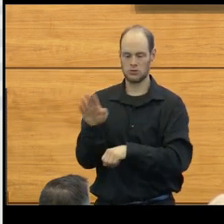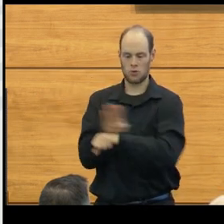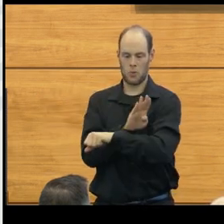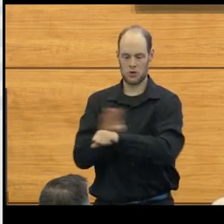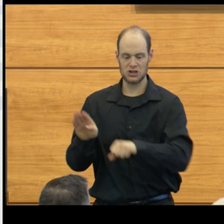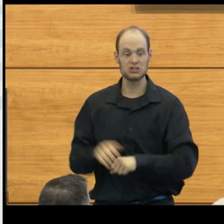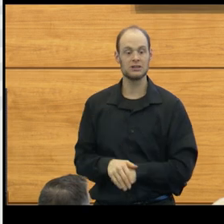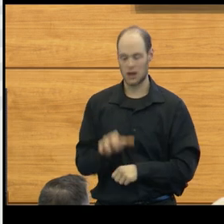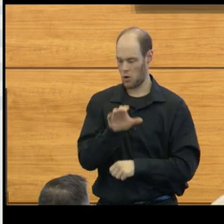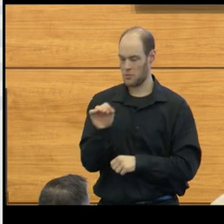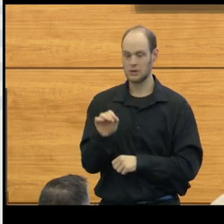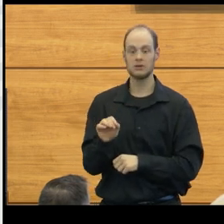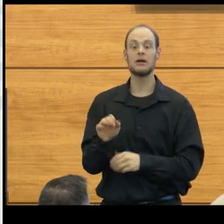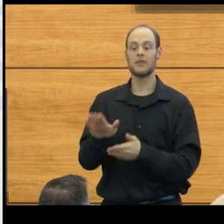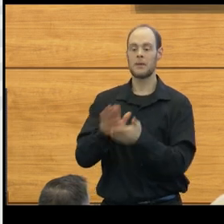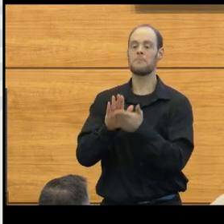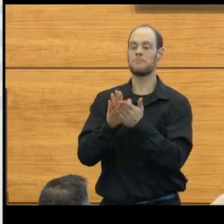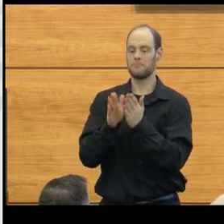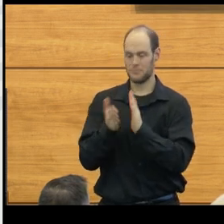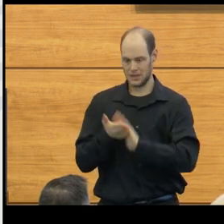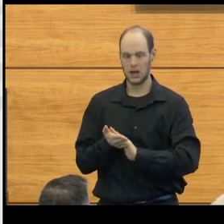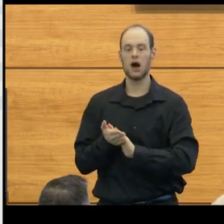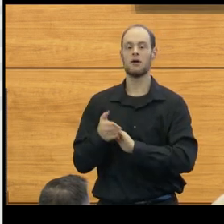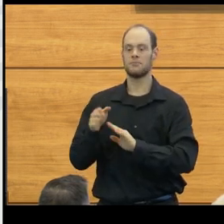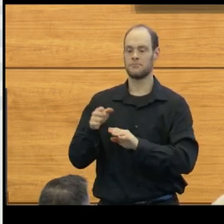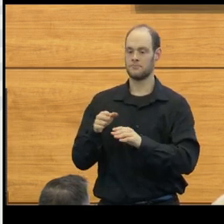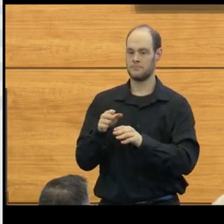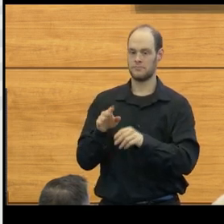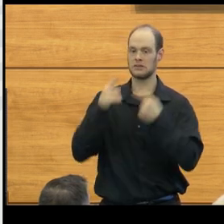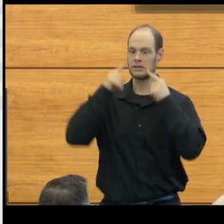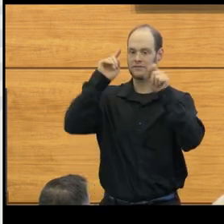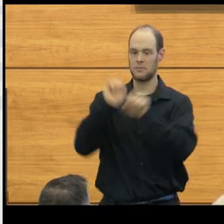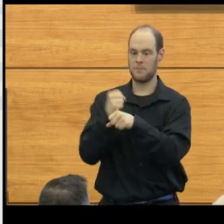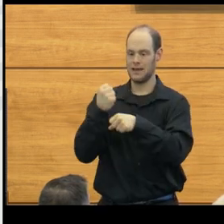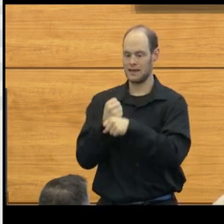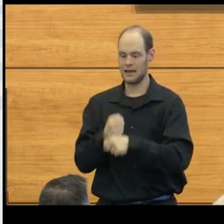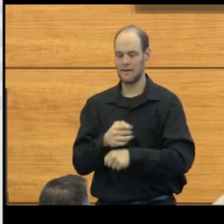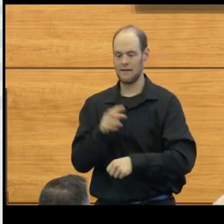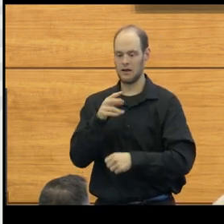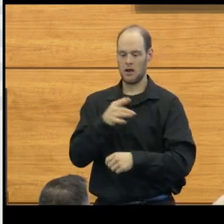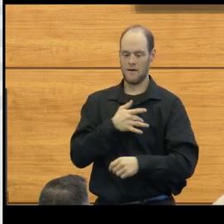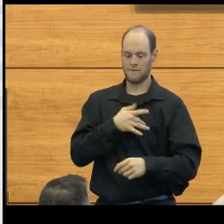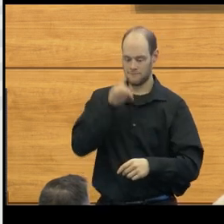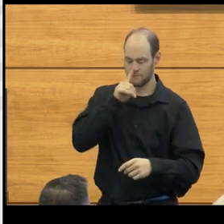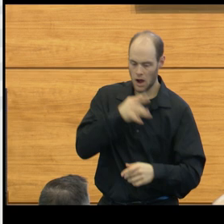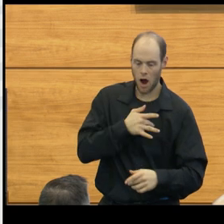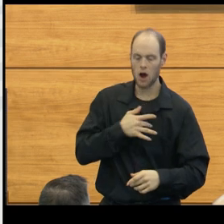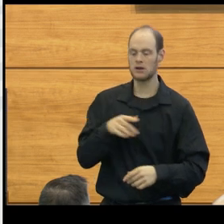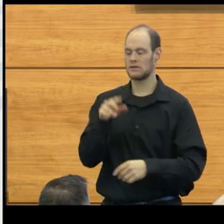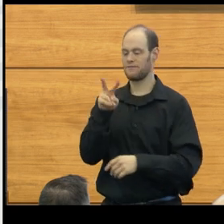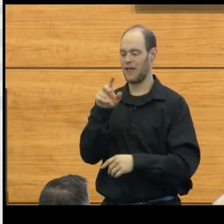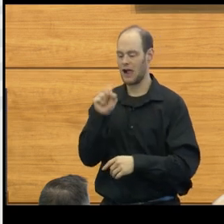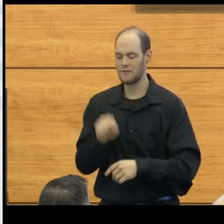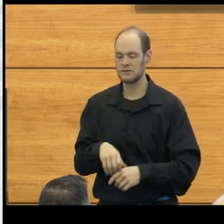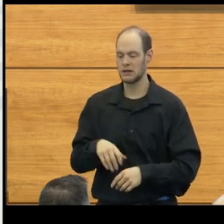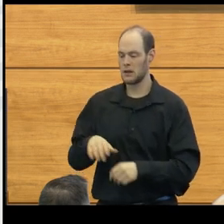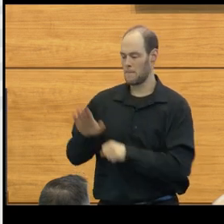That corporation went on to create CSF shunts, heart valves, artificial hearts, pumps for kidney dialysis.